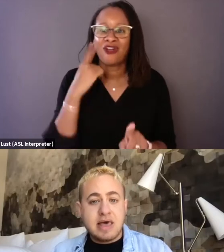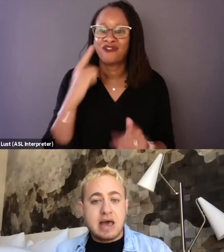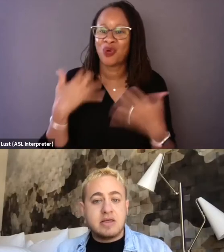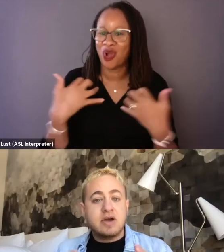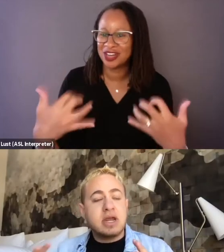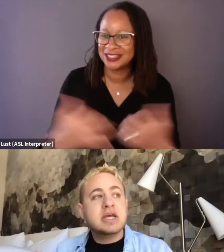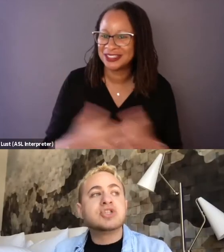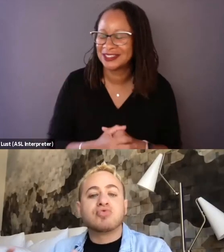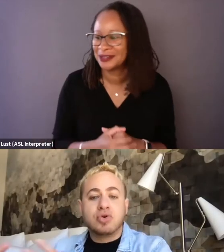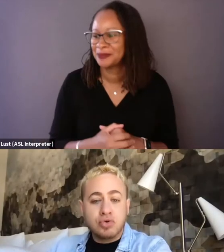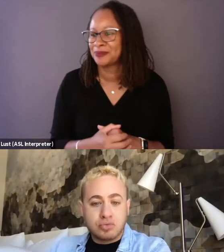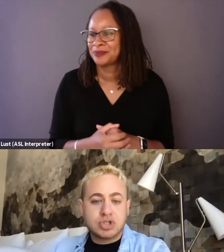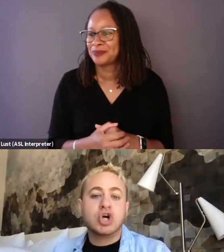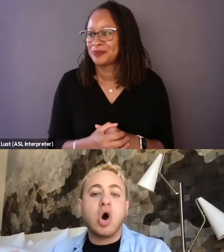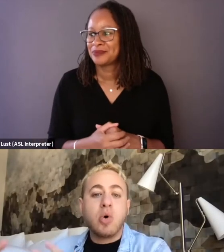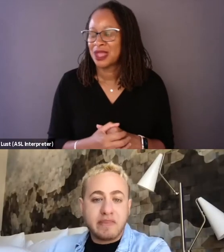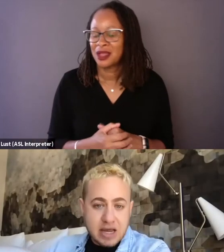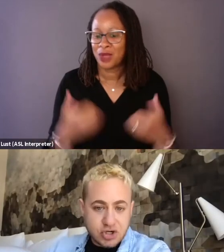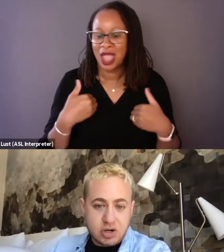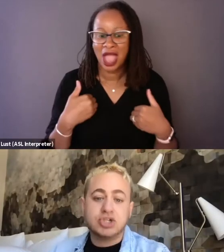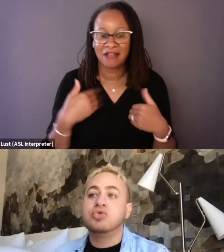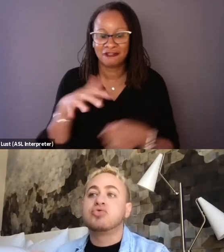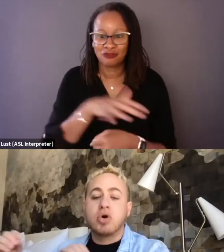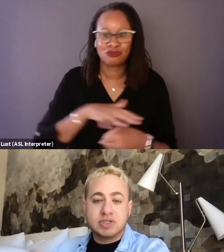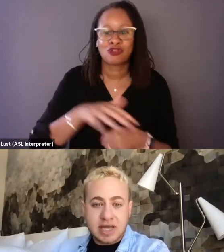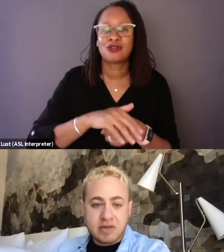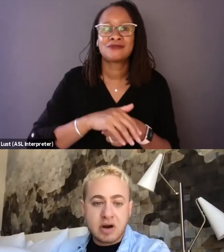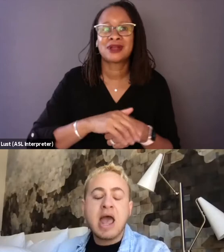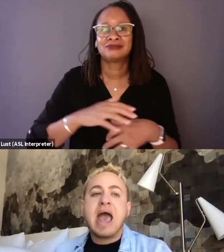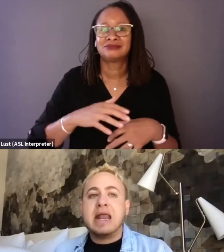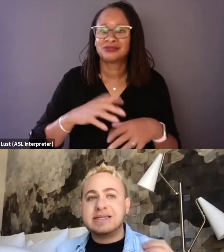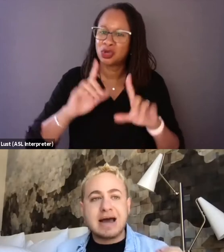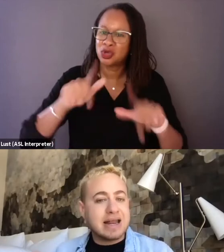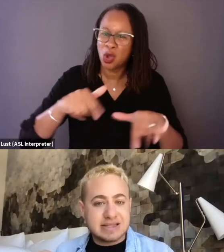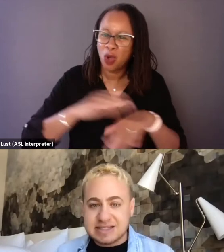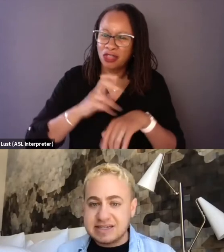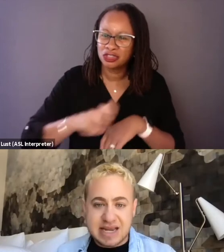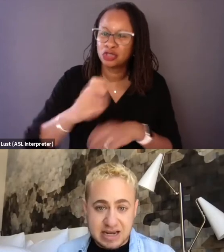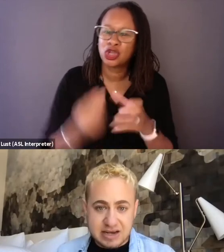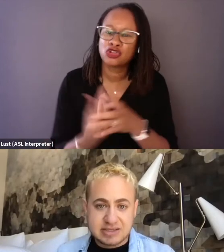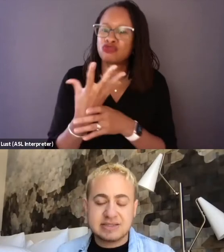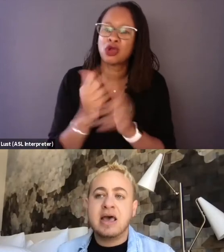that there is room to go in that journey to grow together, and it's not instantaneous.